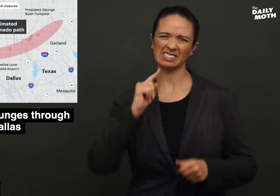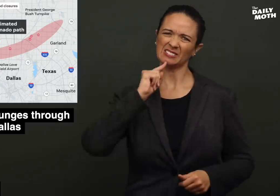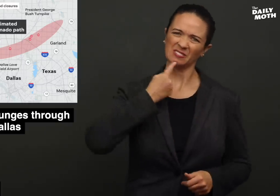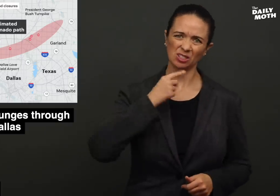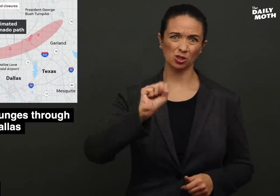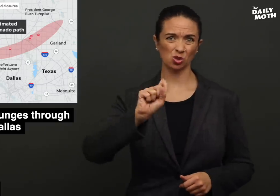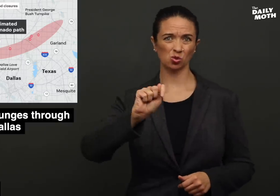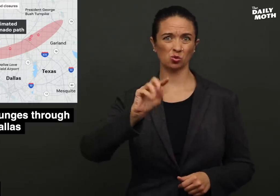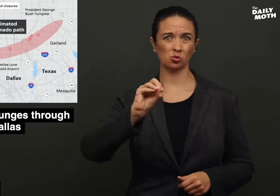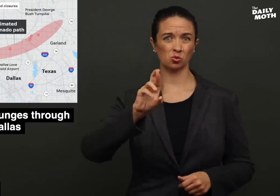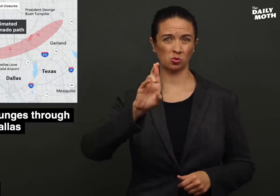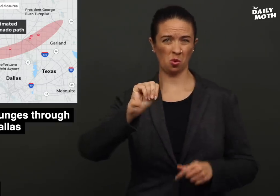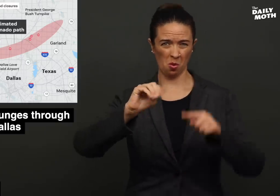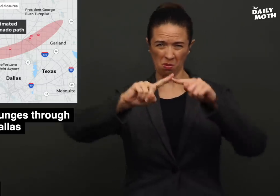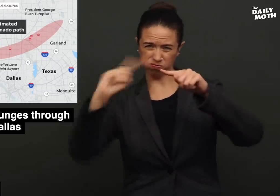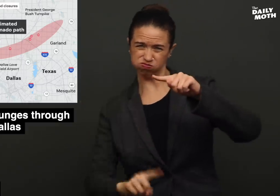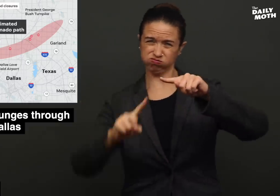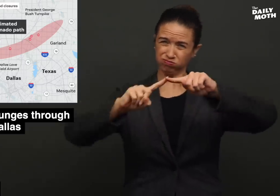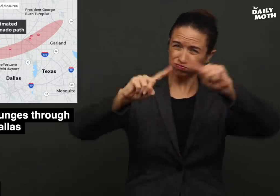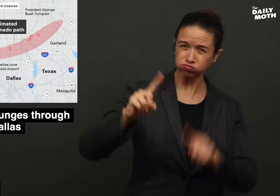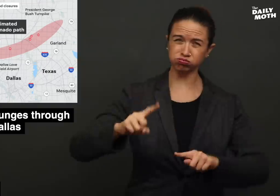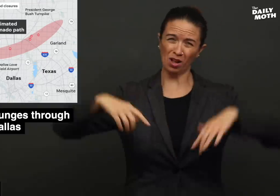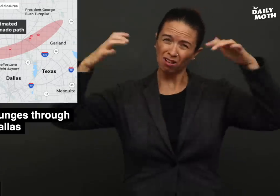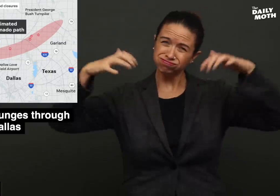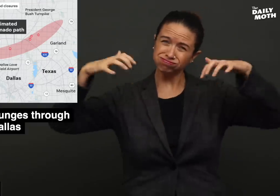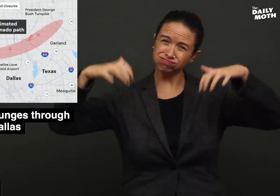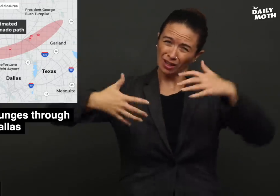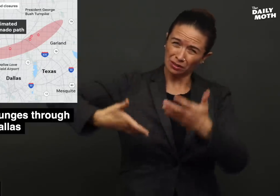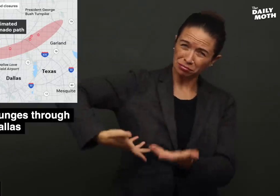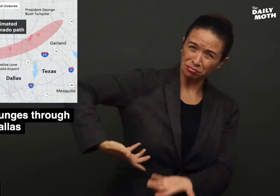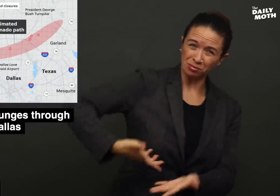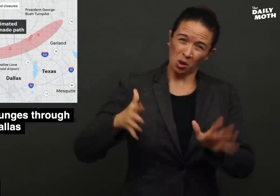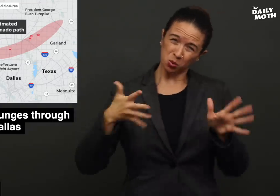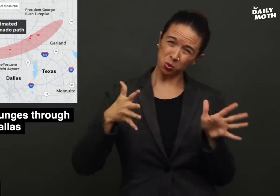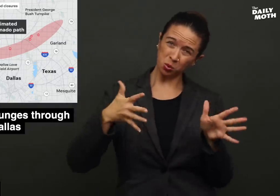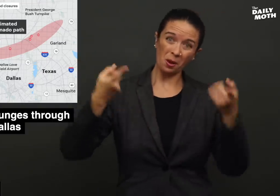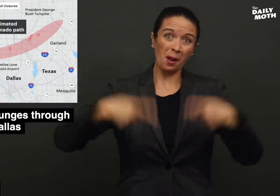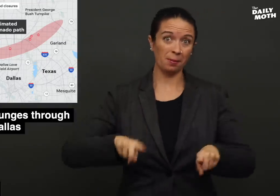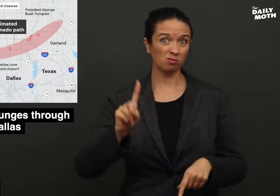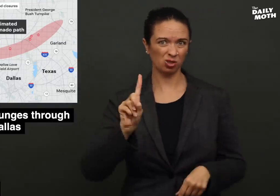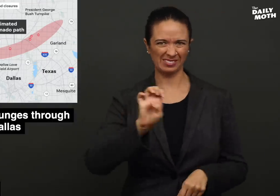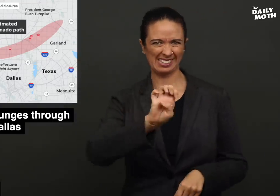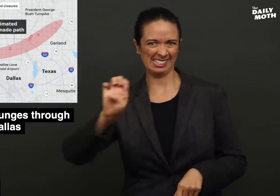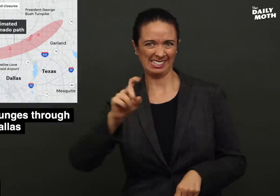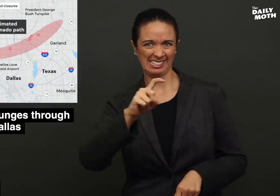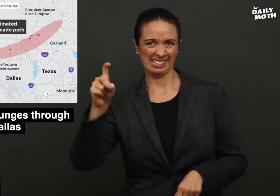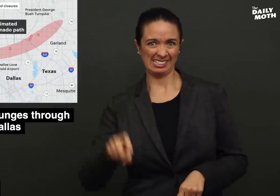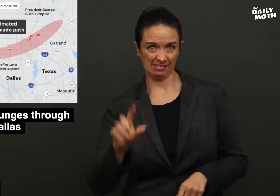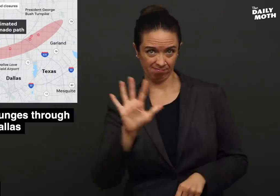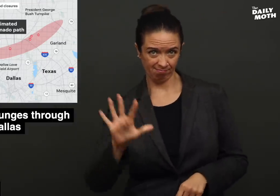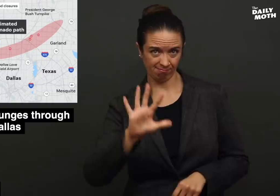there was a severe storm that happened in East Texas,